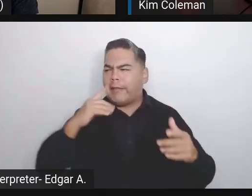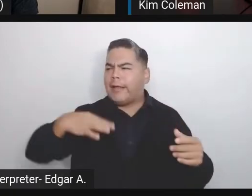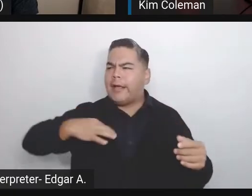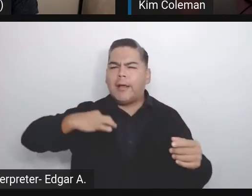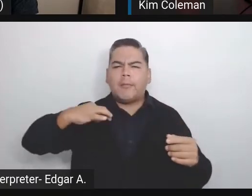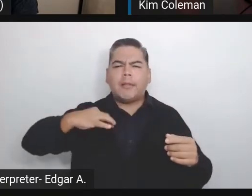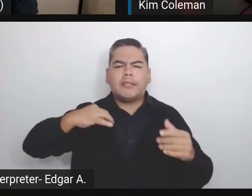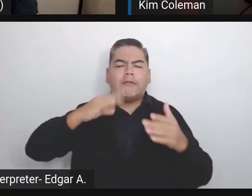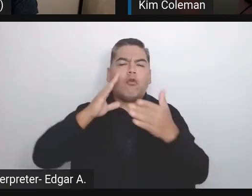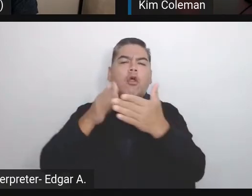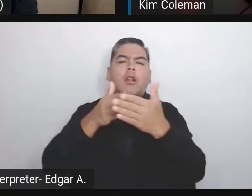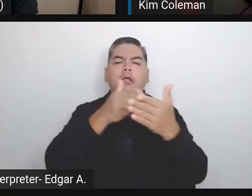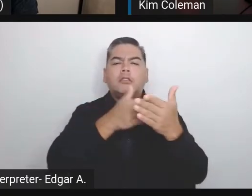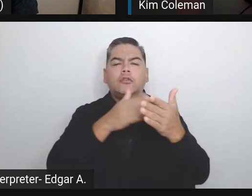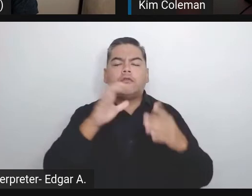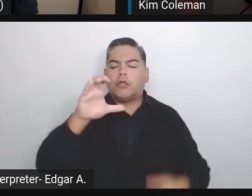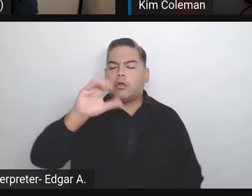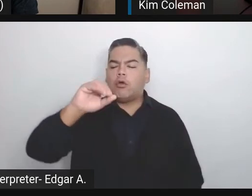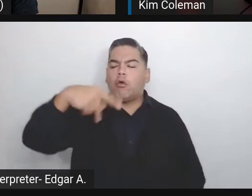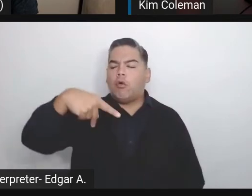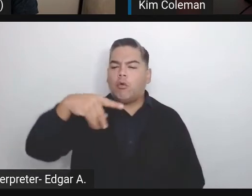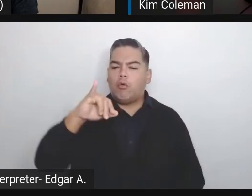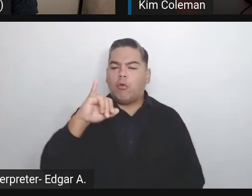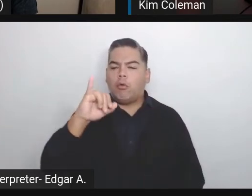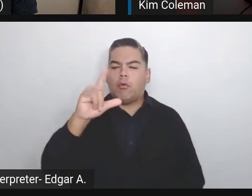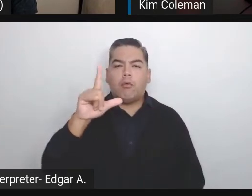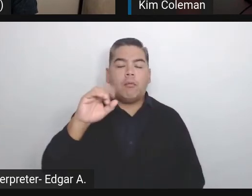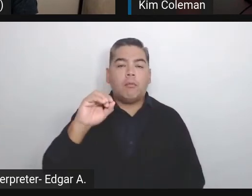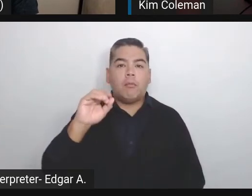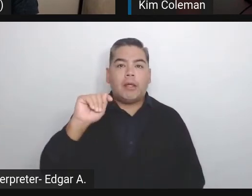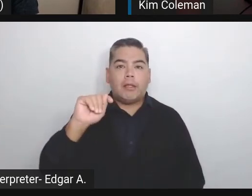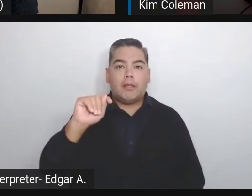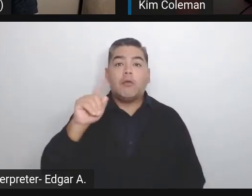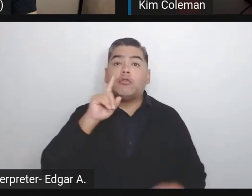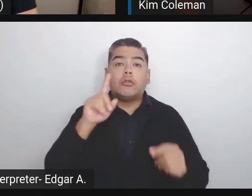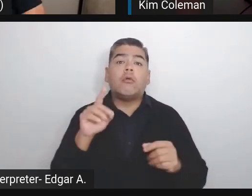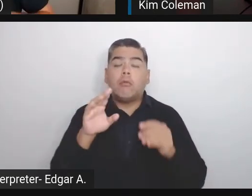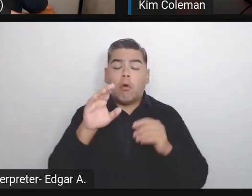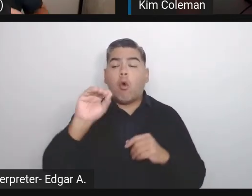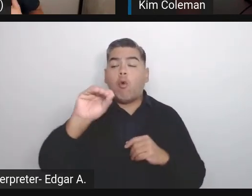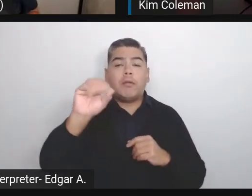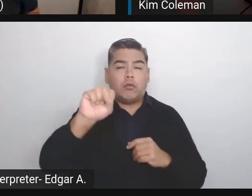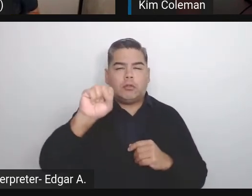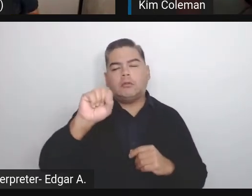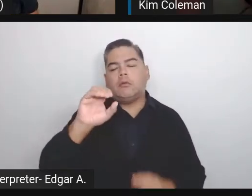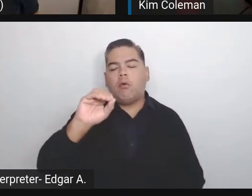about is the open-source code used in a way that it should be used. There are many things.